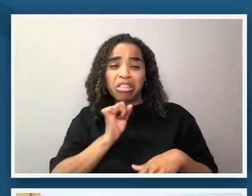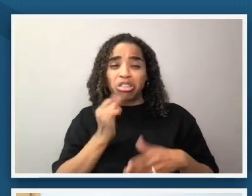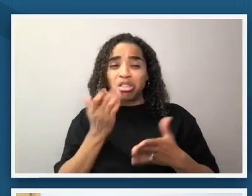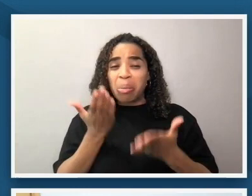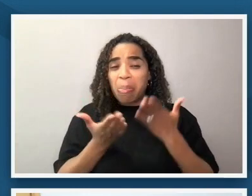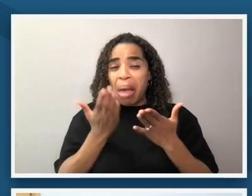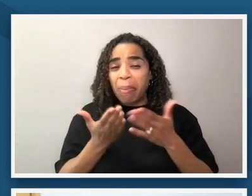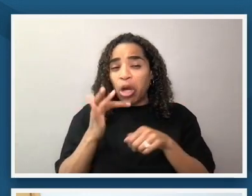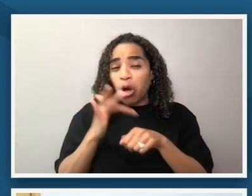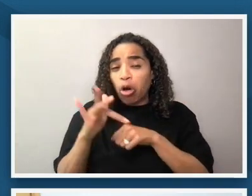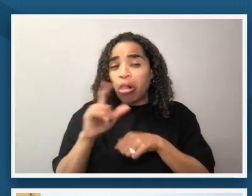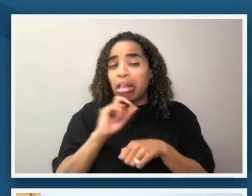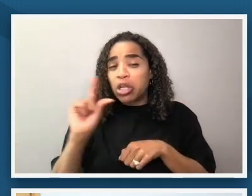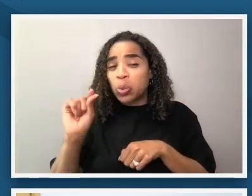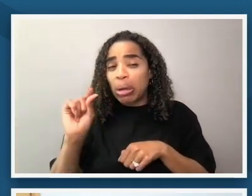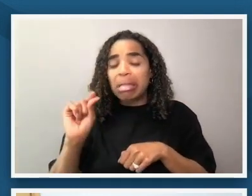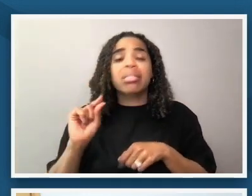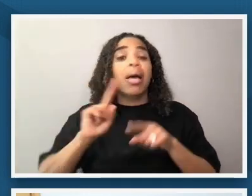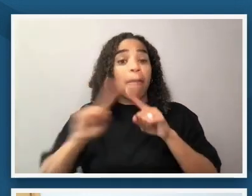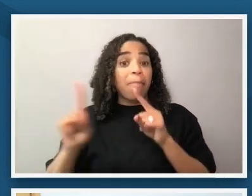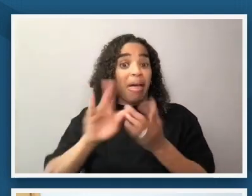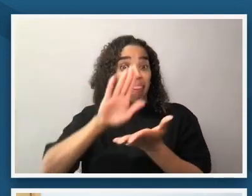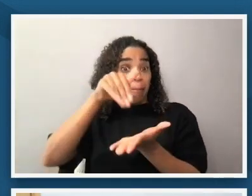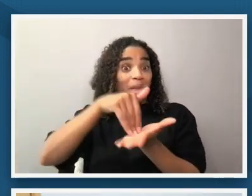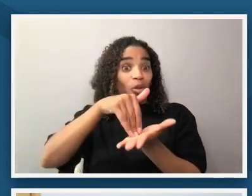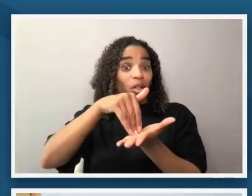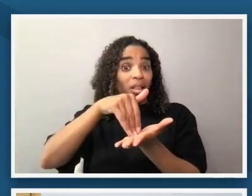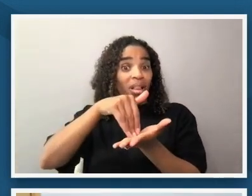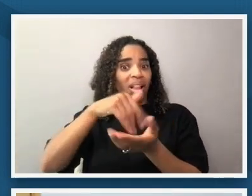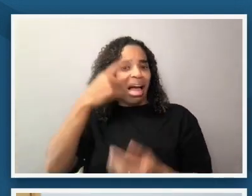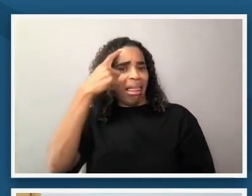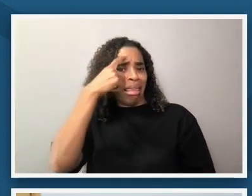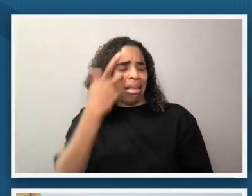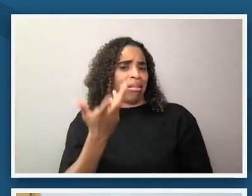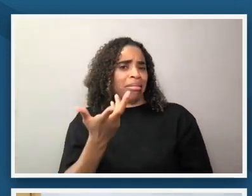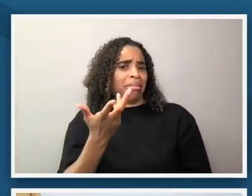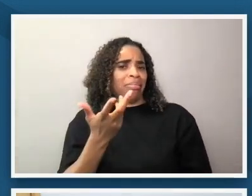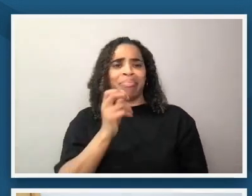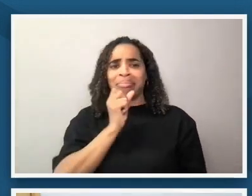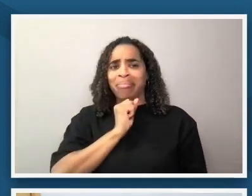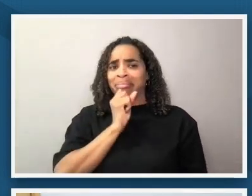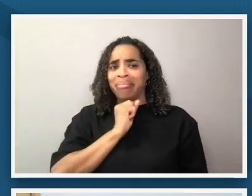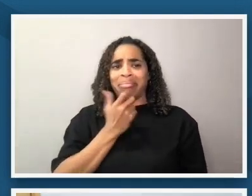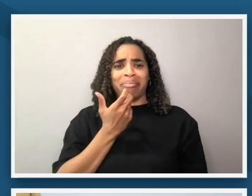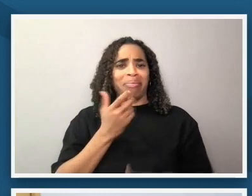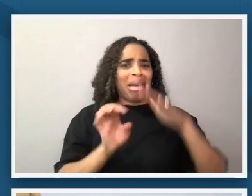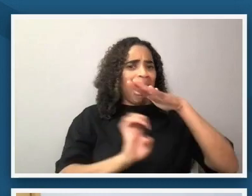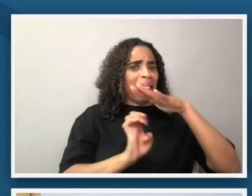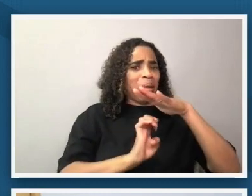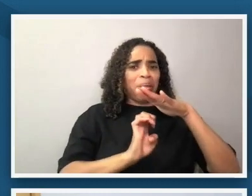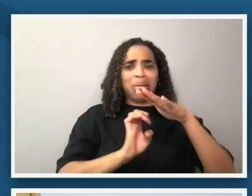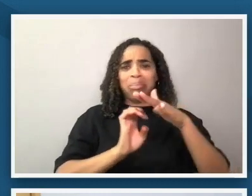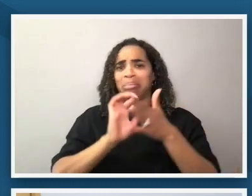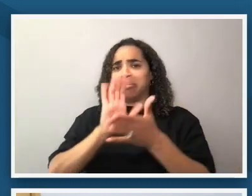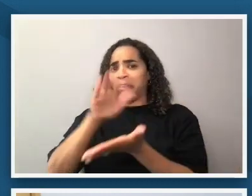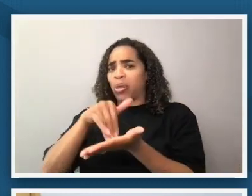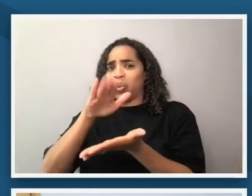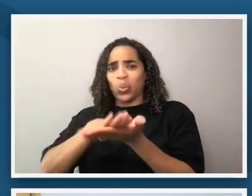but then the one in the middle of the figure in the middle i think is like elementary middle school age